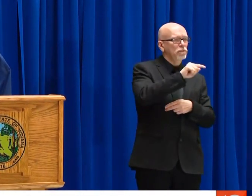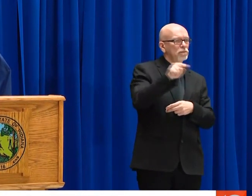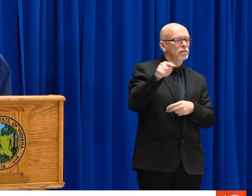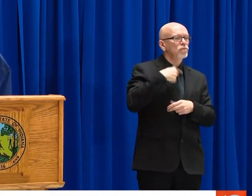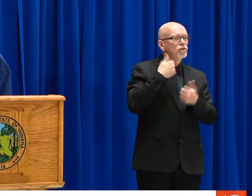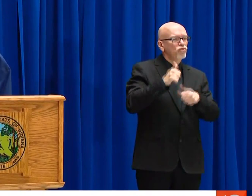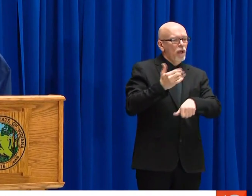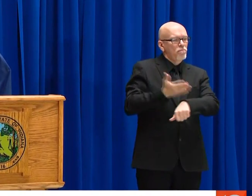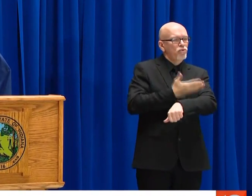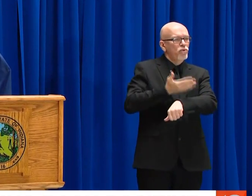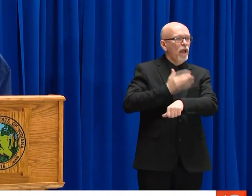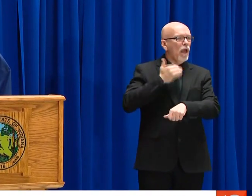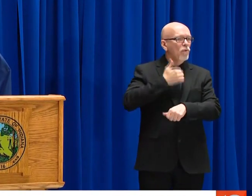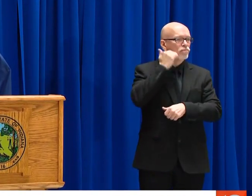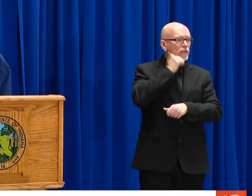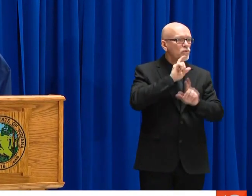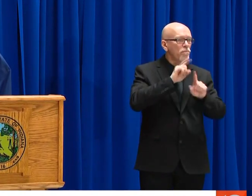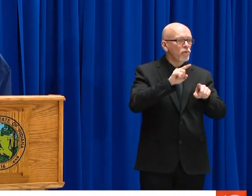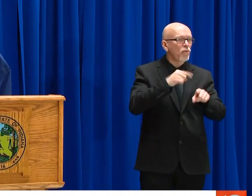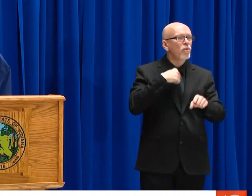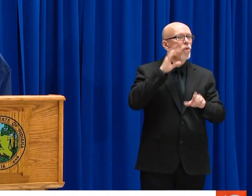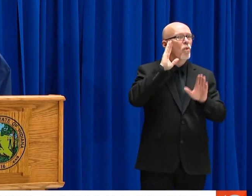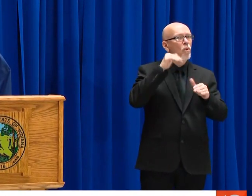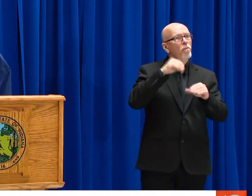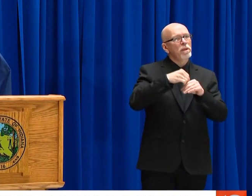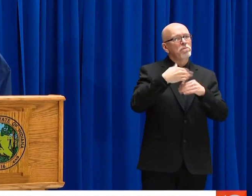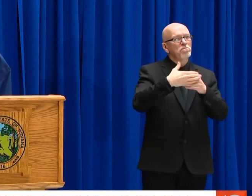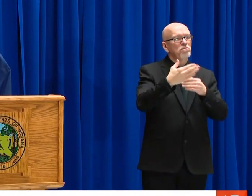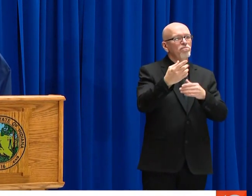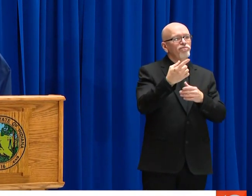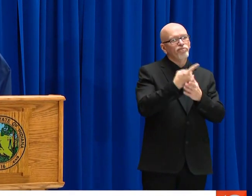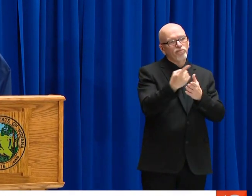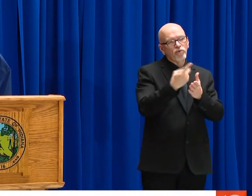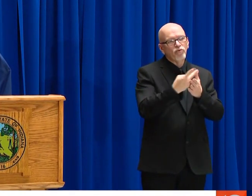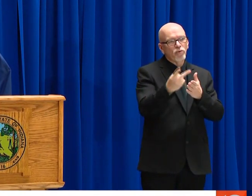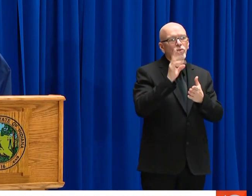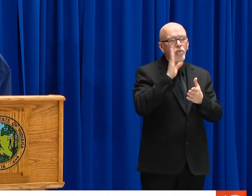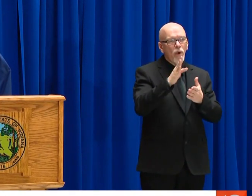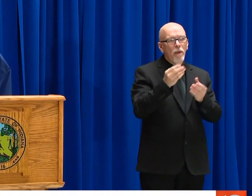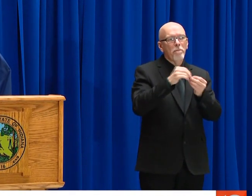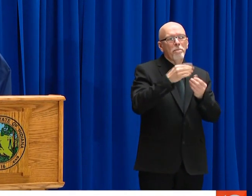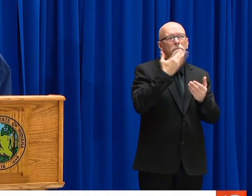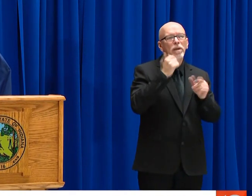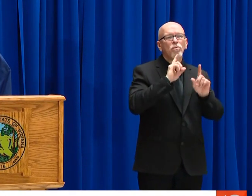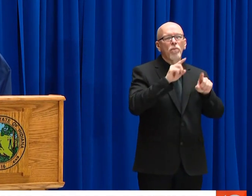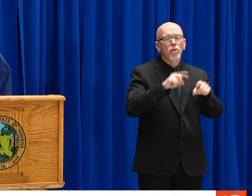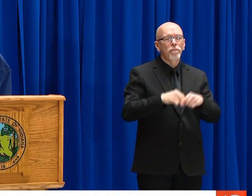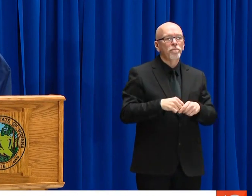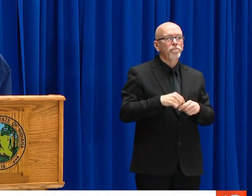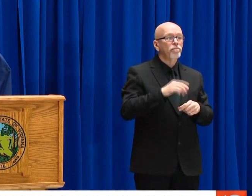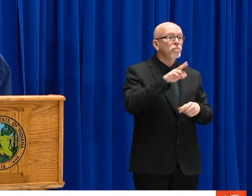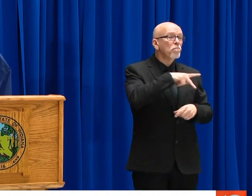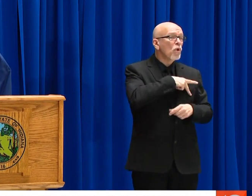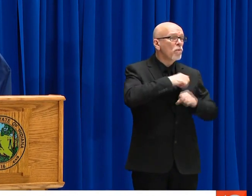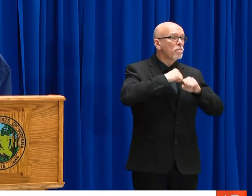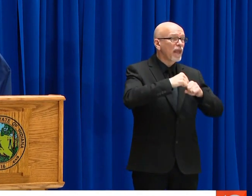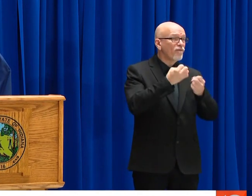AGE AND WANT TO BE ABLE TO SUPPORT POSTING THIS INFORMATION VERY SOON. WE'RE WORKING ON OTHER STEPS TO IMPROVE THE DATA REPORTING AND HOPE TO HAVE THOSE IN PLACE